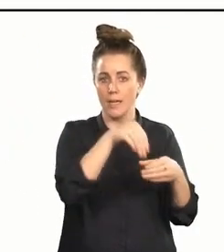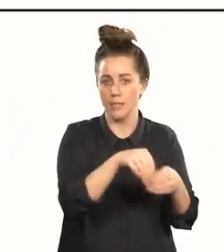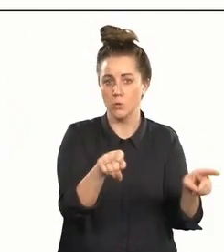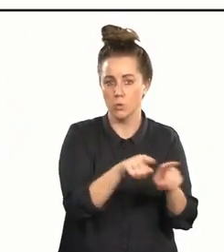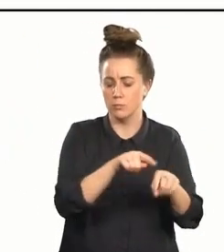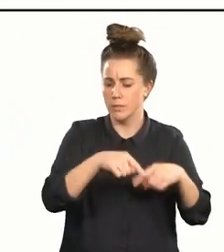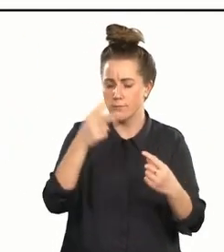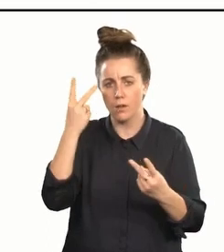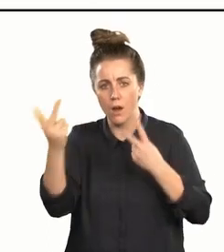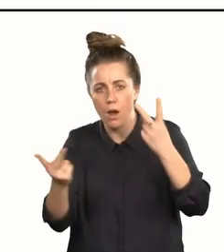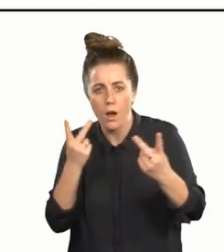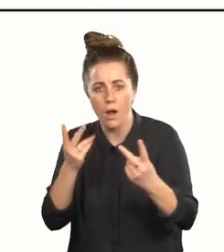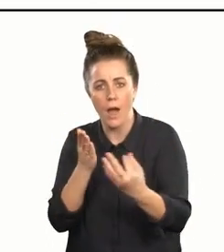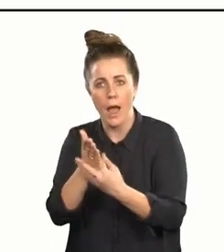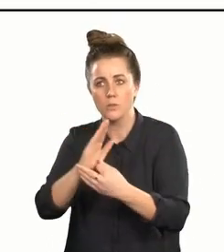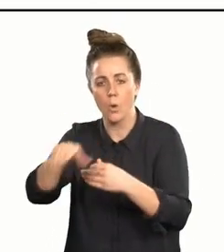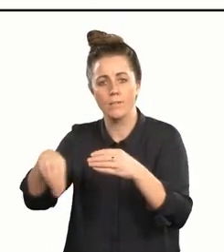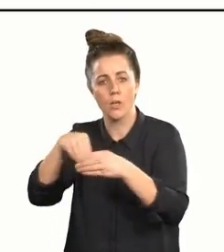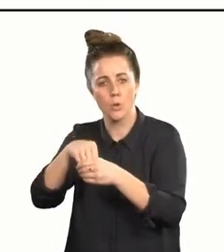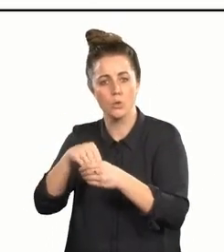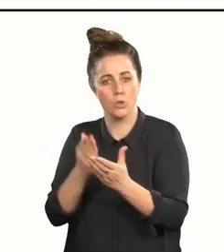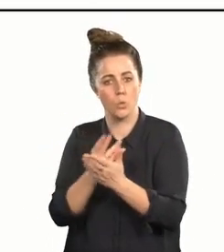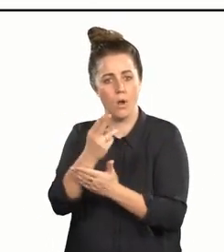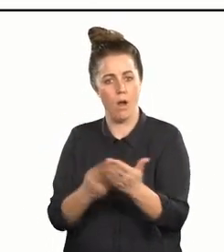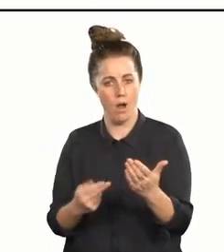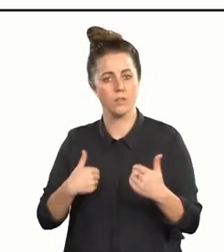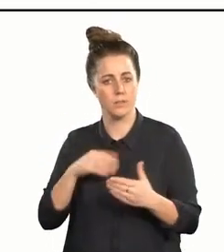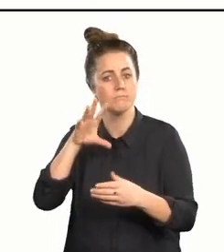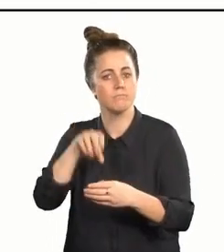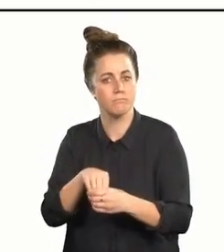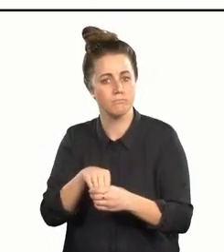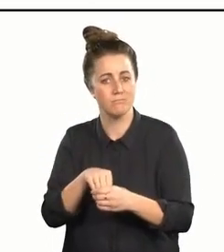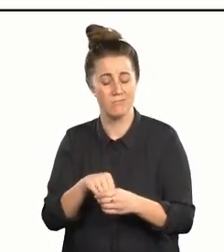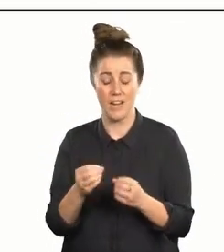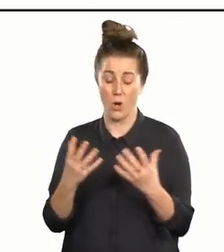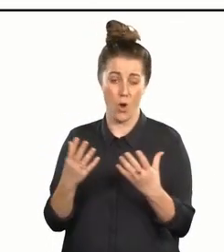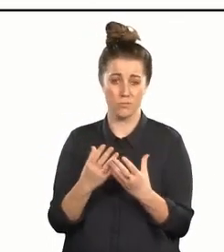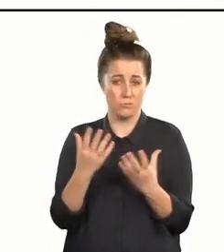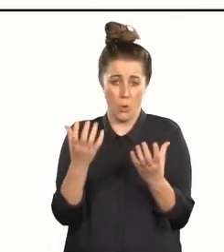so many varied perspectives on access and inclusion in the arts — and, alas, lack thereof.